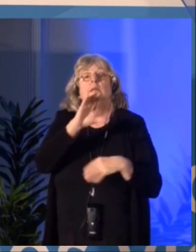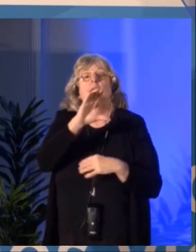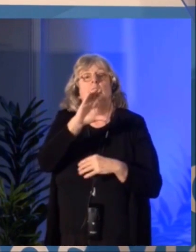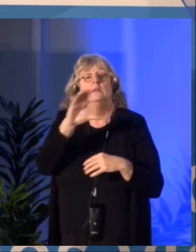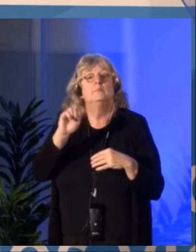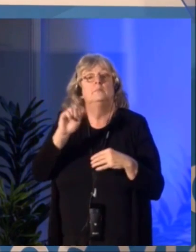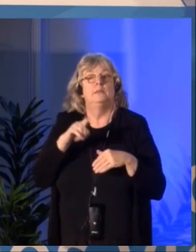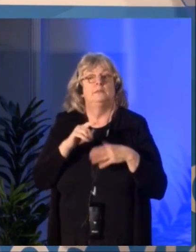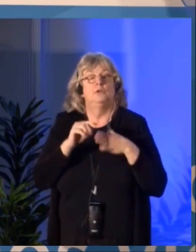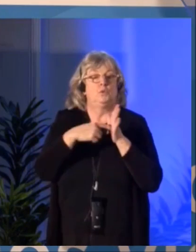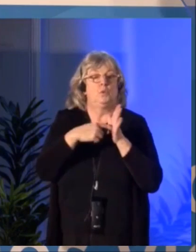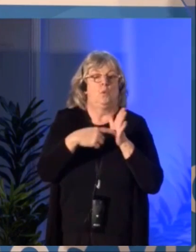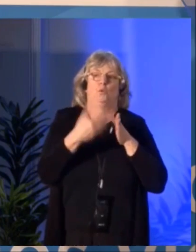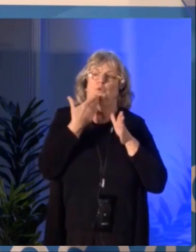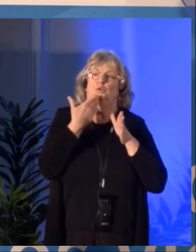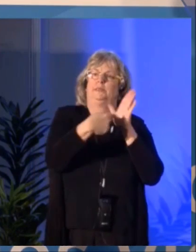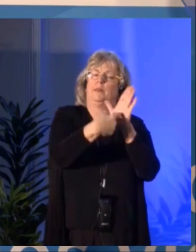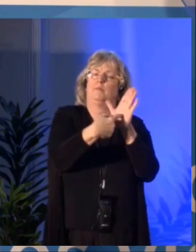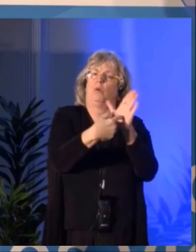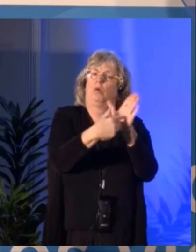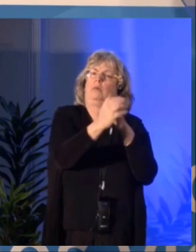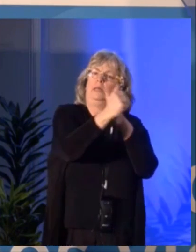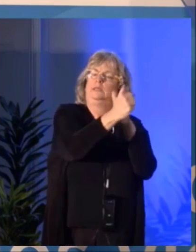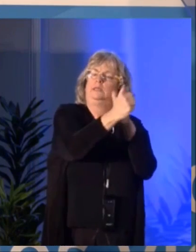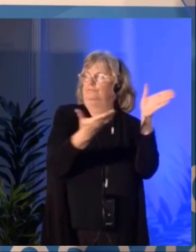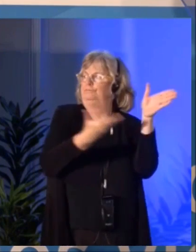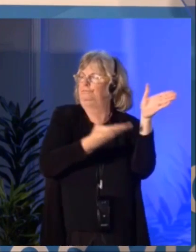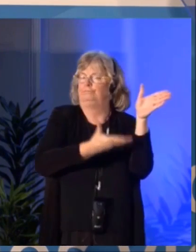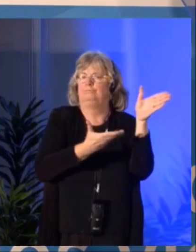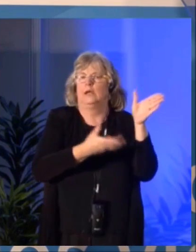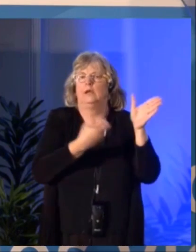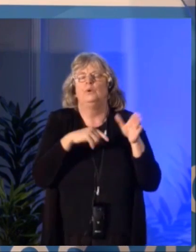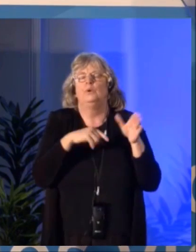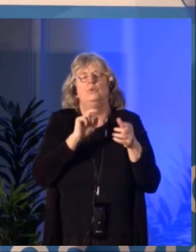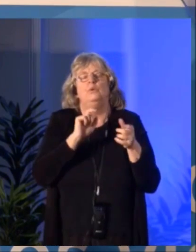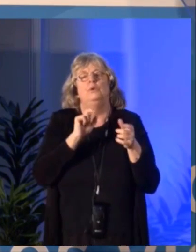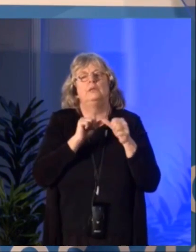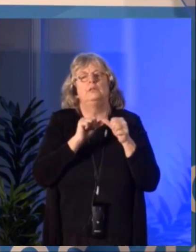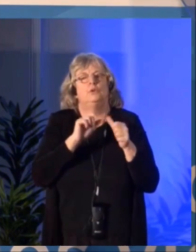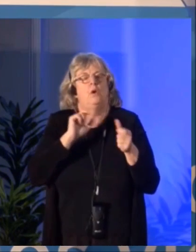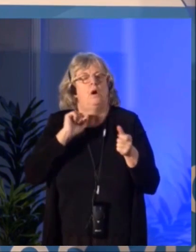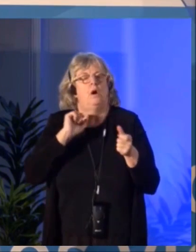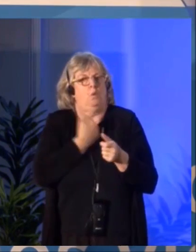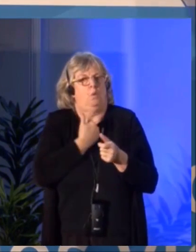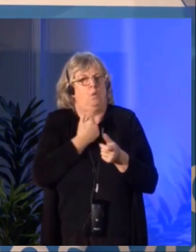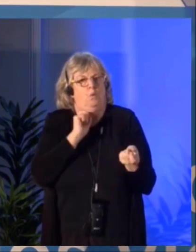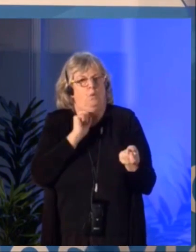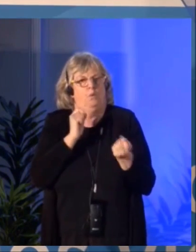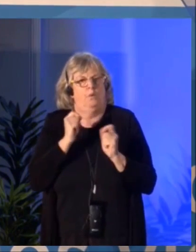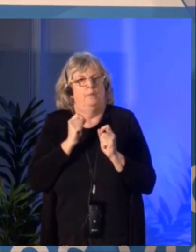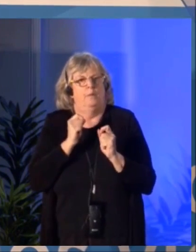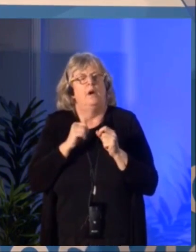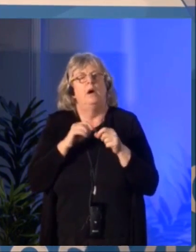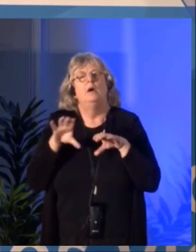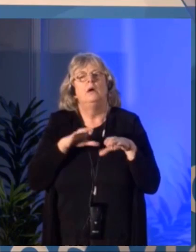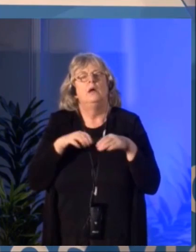on hand to contribute to various workshops and develop concrete approaches for innovative projects